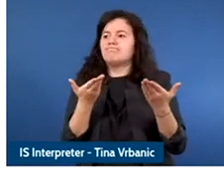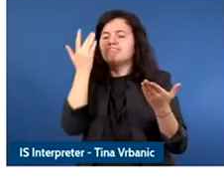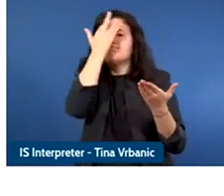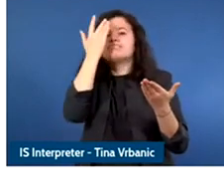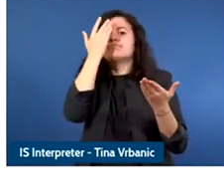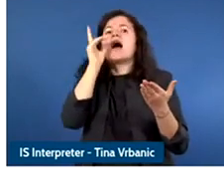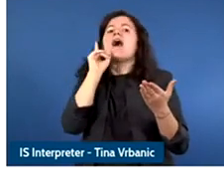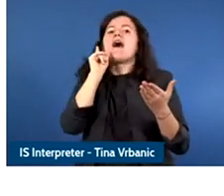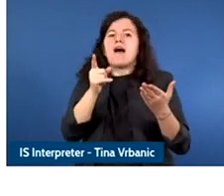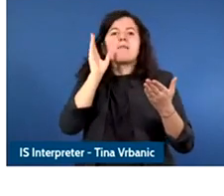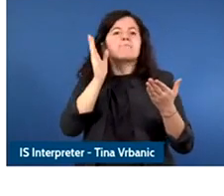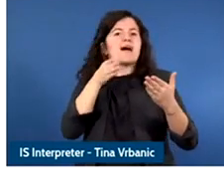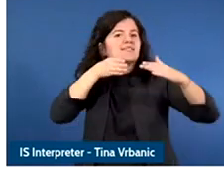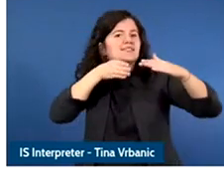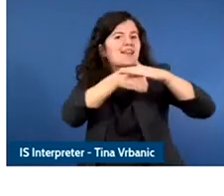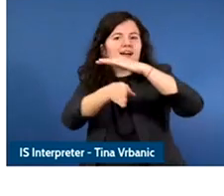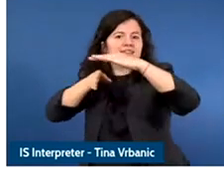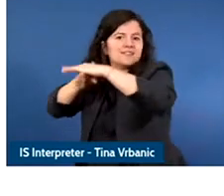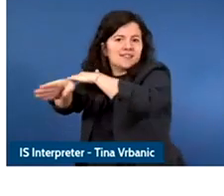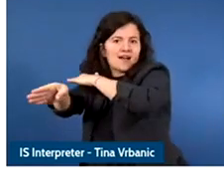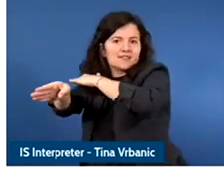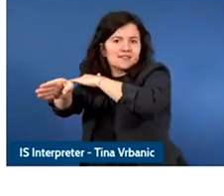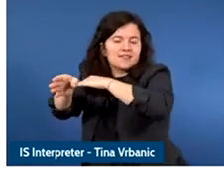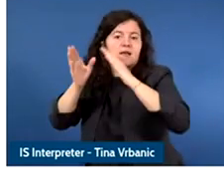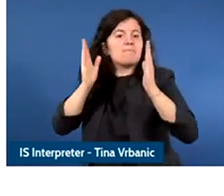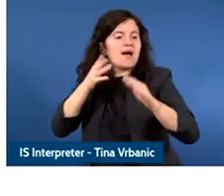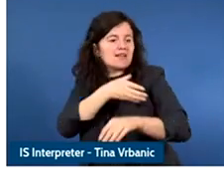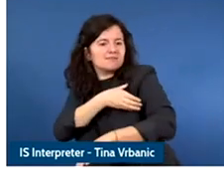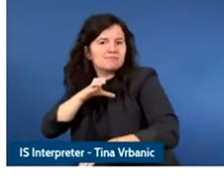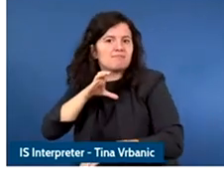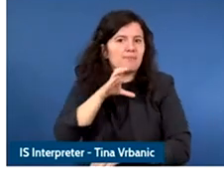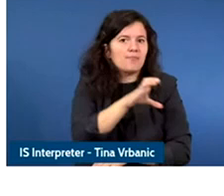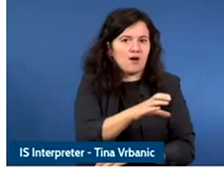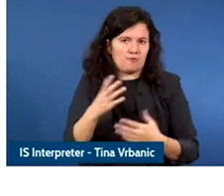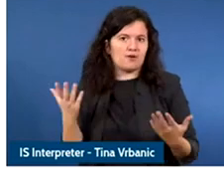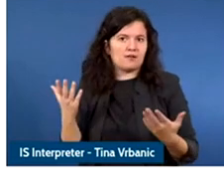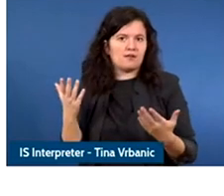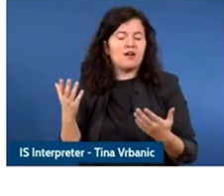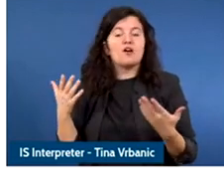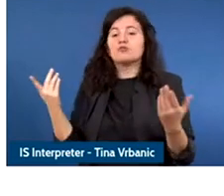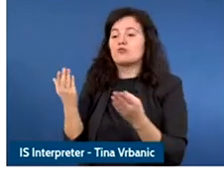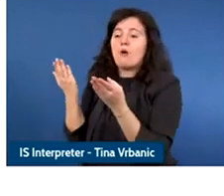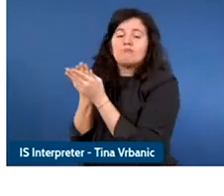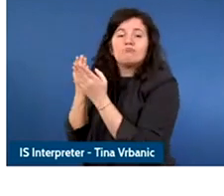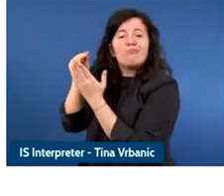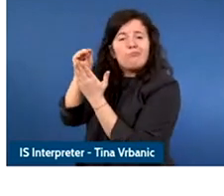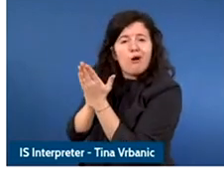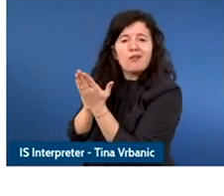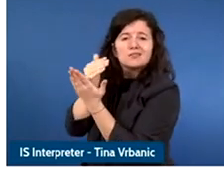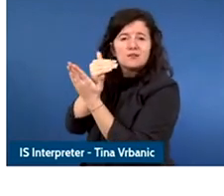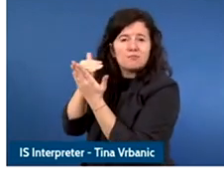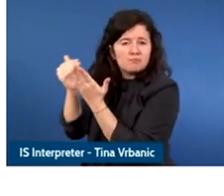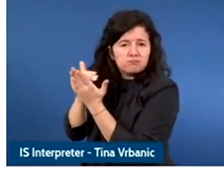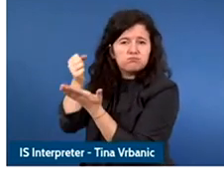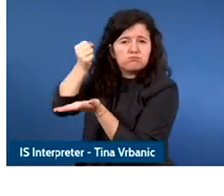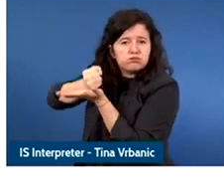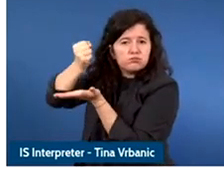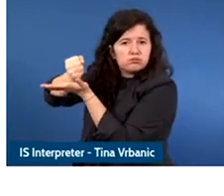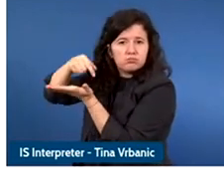Yet, I think the next policy cycle, needs to act and strength and bolster this notion of participation.